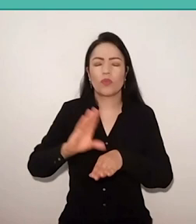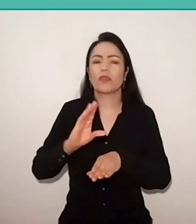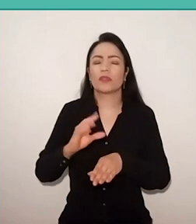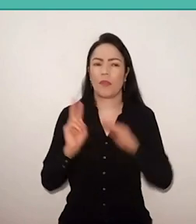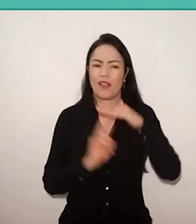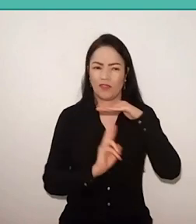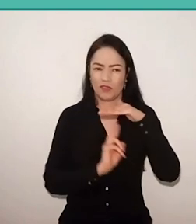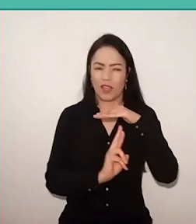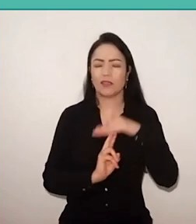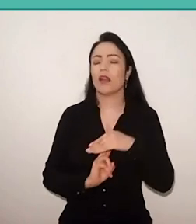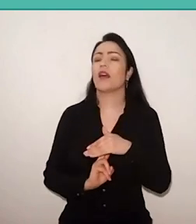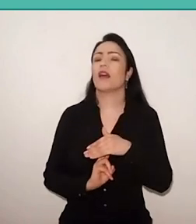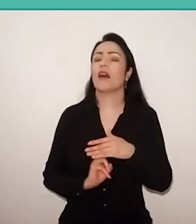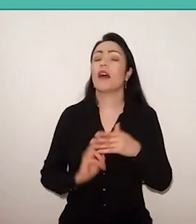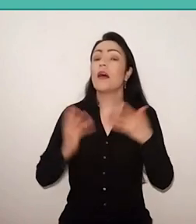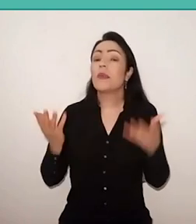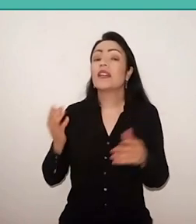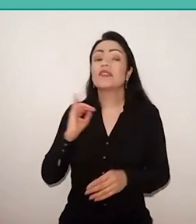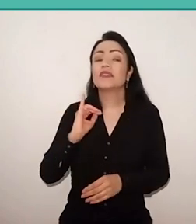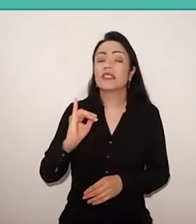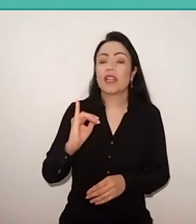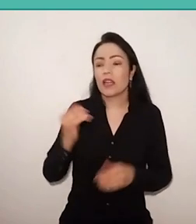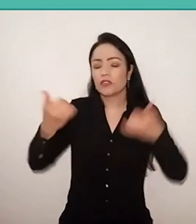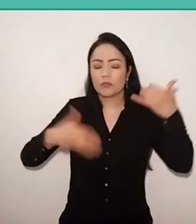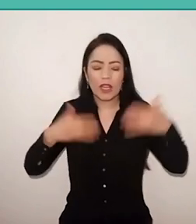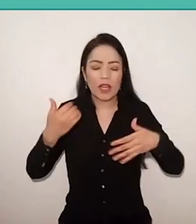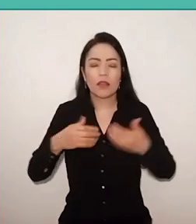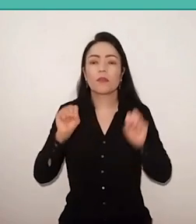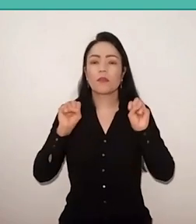to say you can try the pedagogy of Paulo Freire.